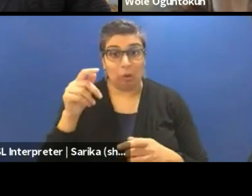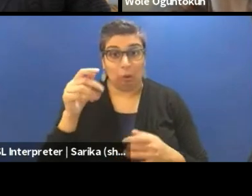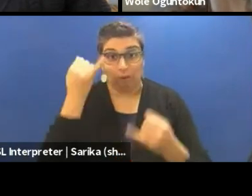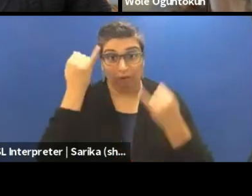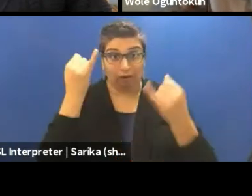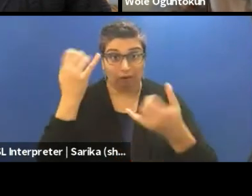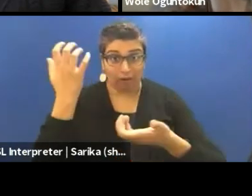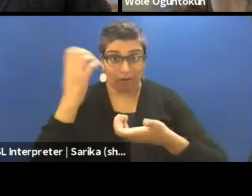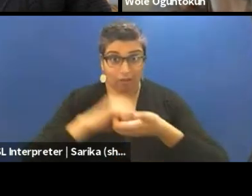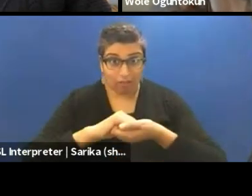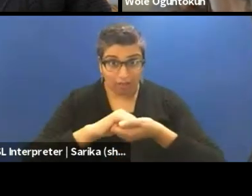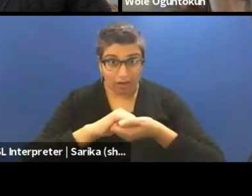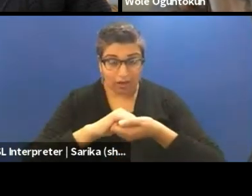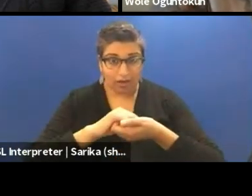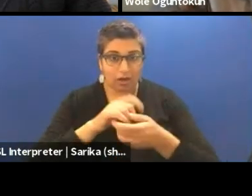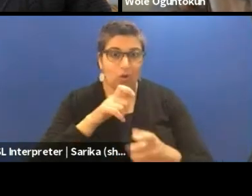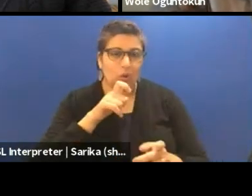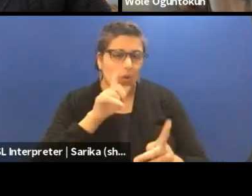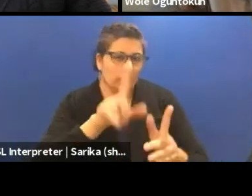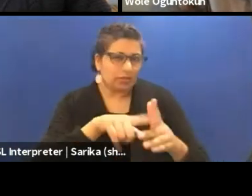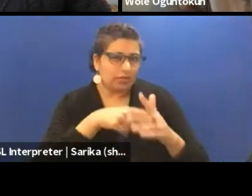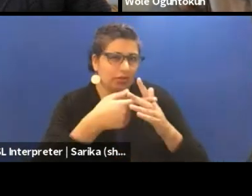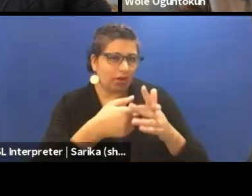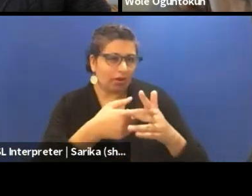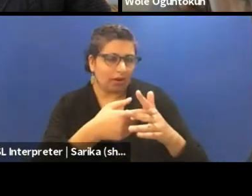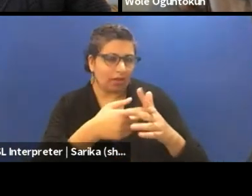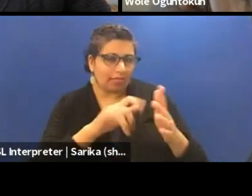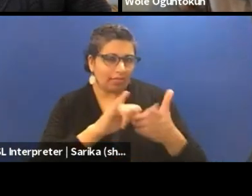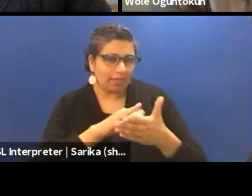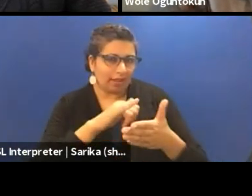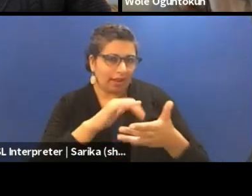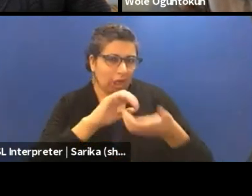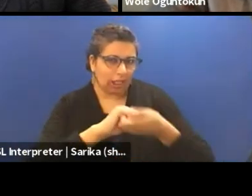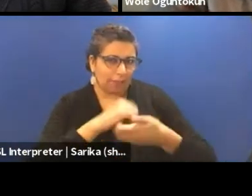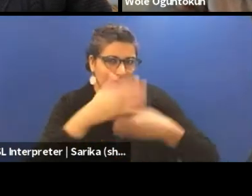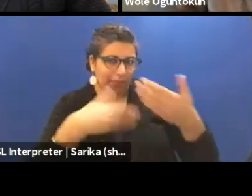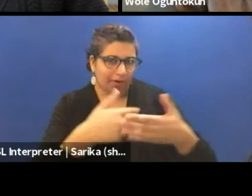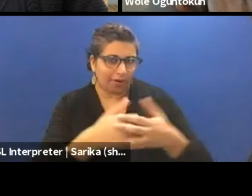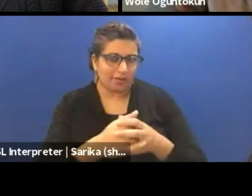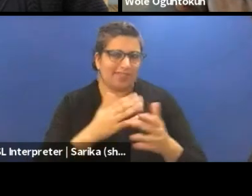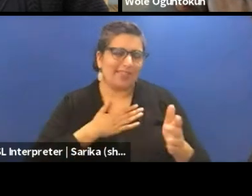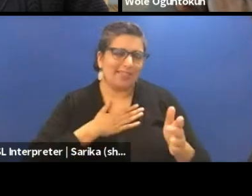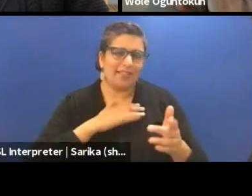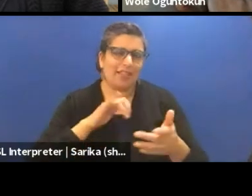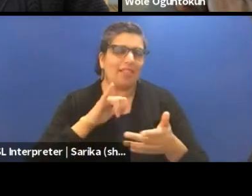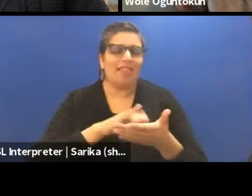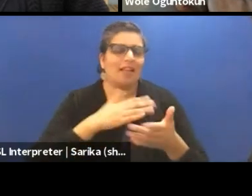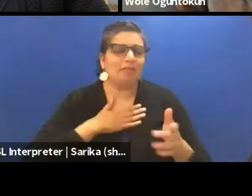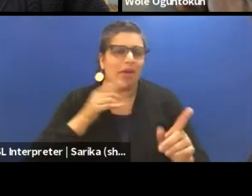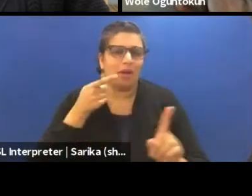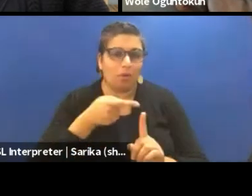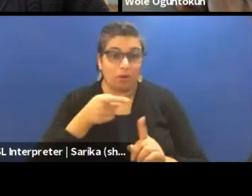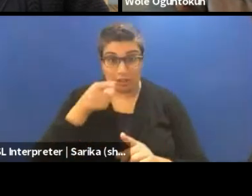who is initiating the collaboration. That's my point. Are you Taiwo in Canada telling us,